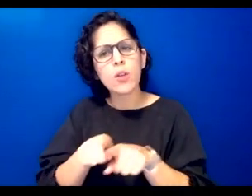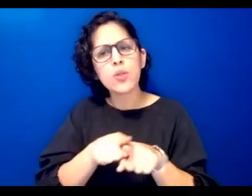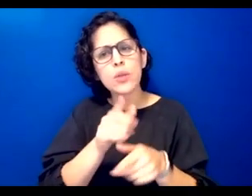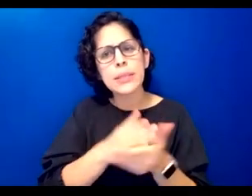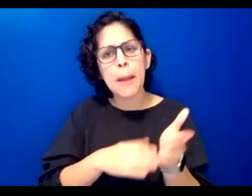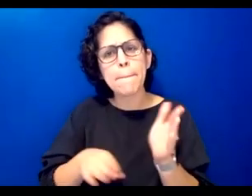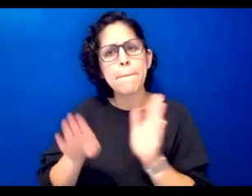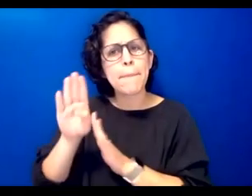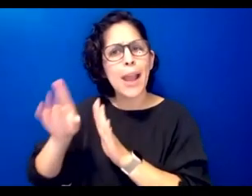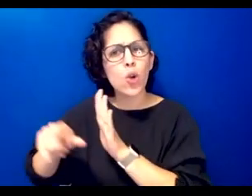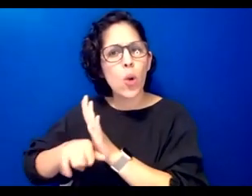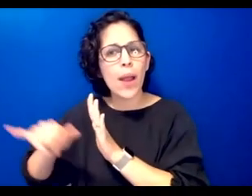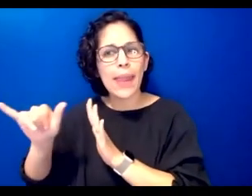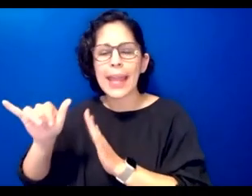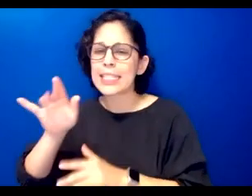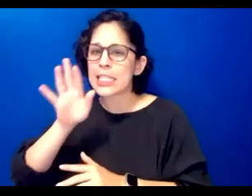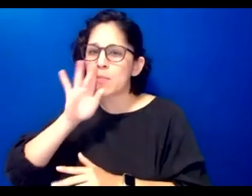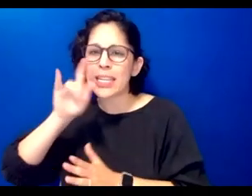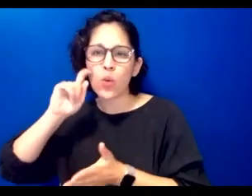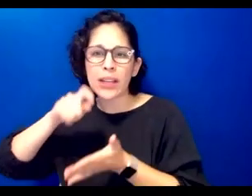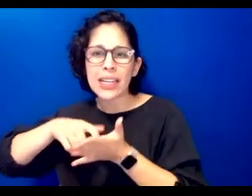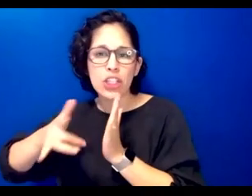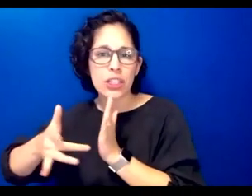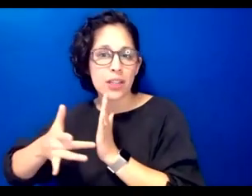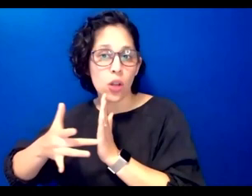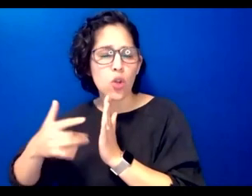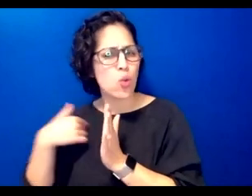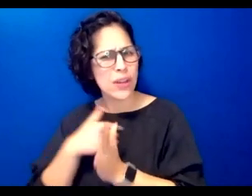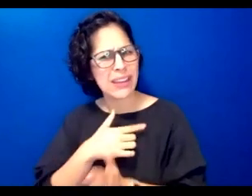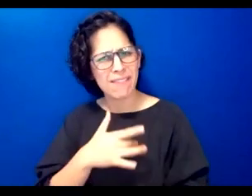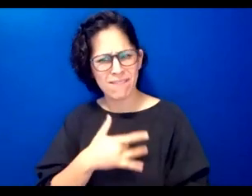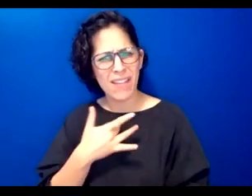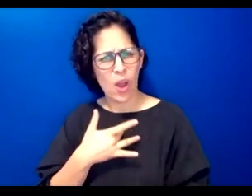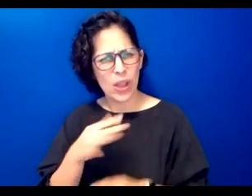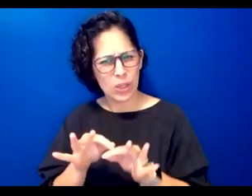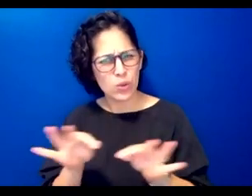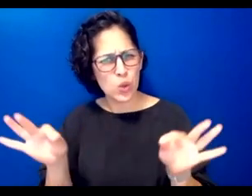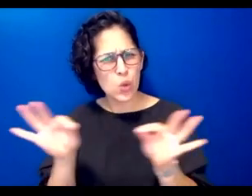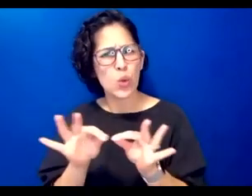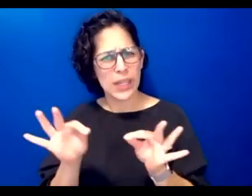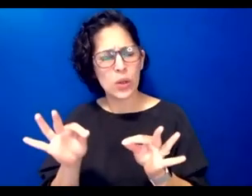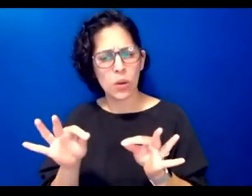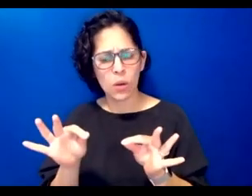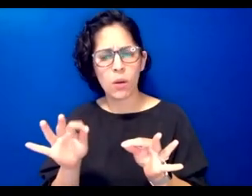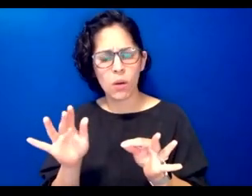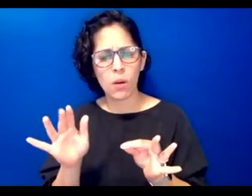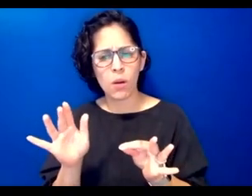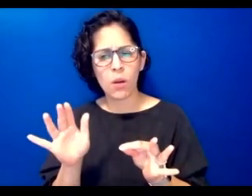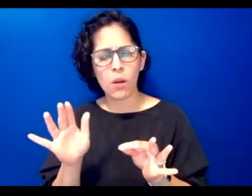speech recognition technology we felt like it was really critical for um for our community